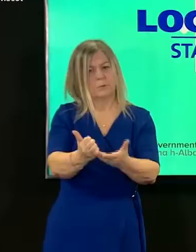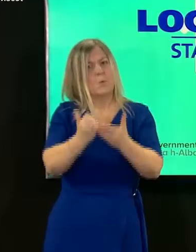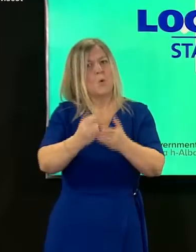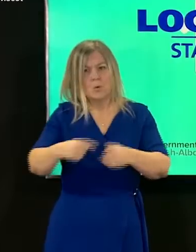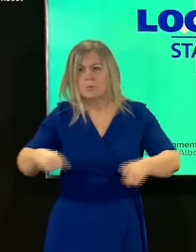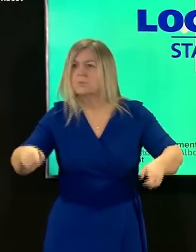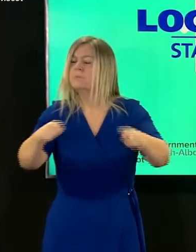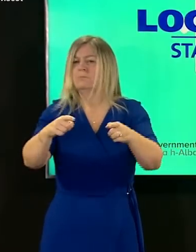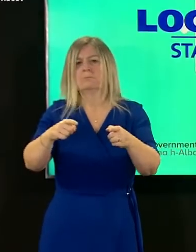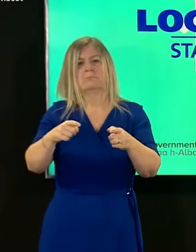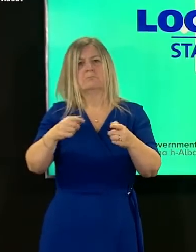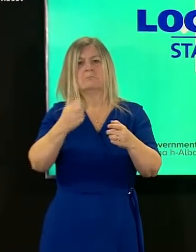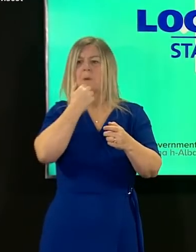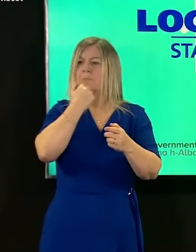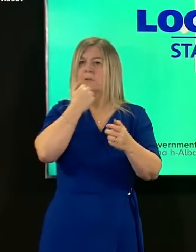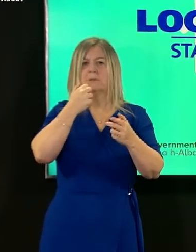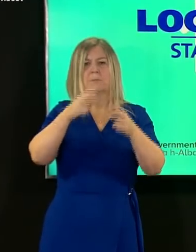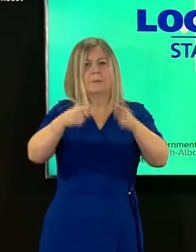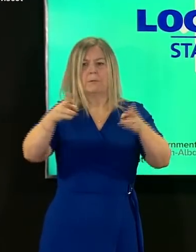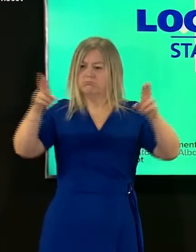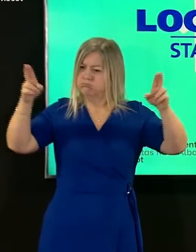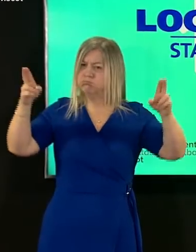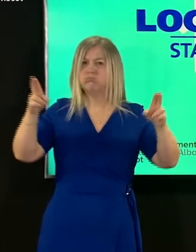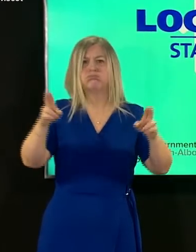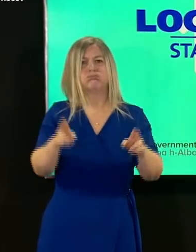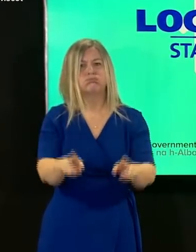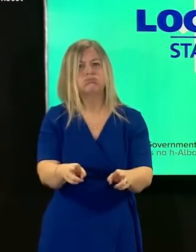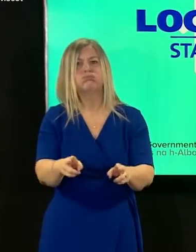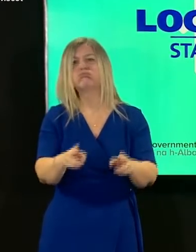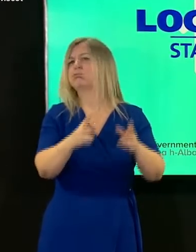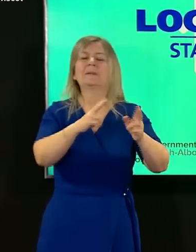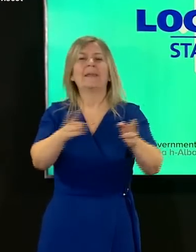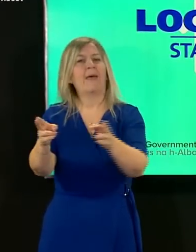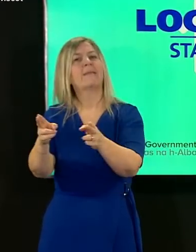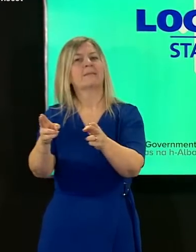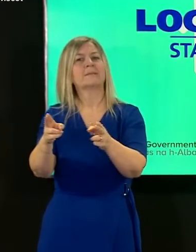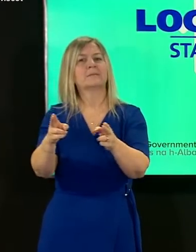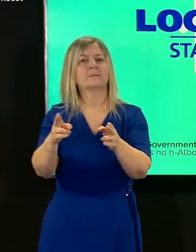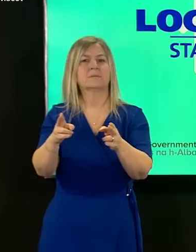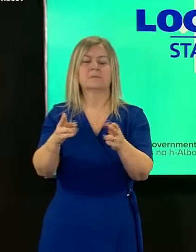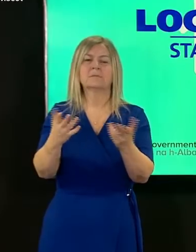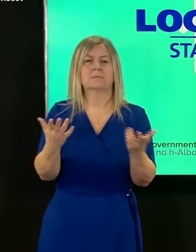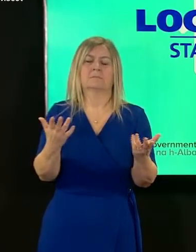who are getting Covid and falling seriously ill from it and that will help us to come out